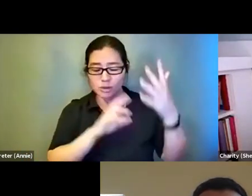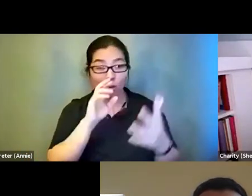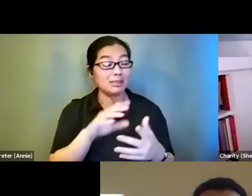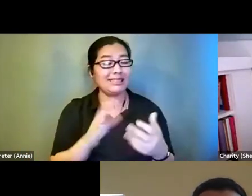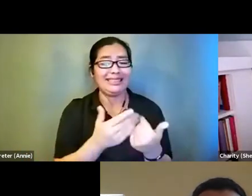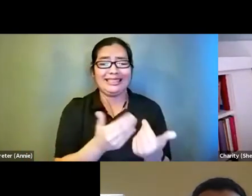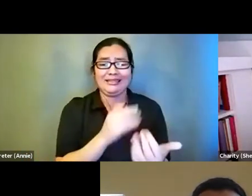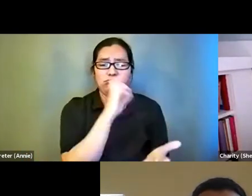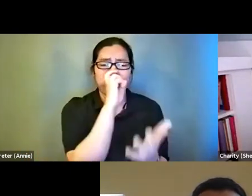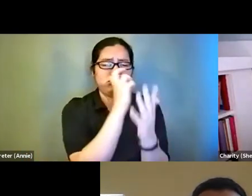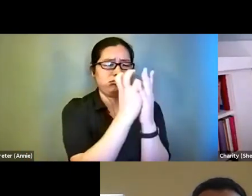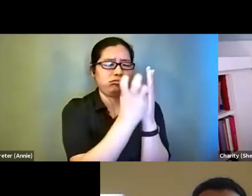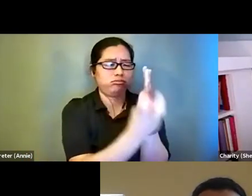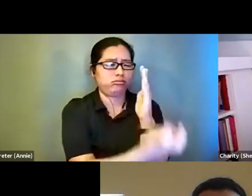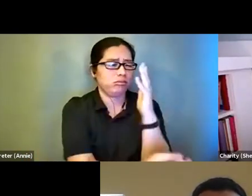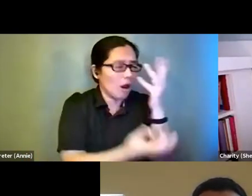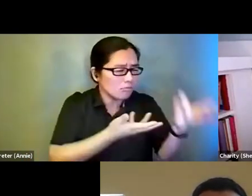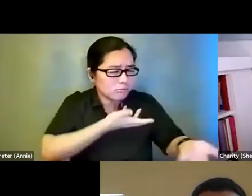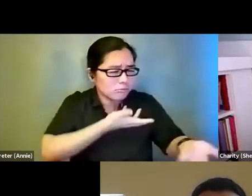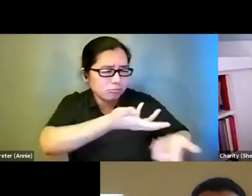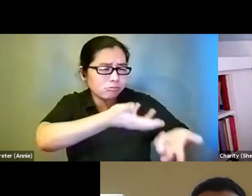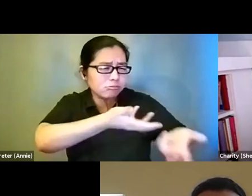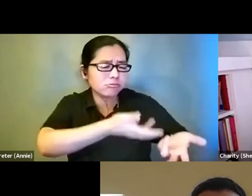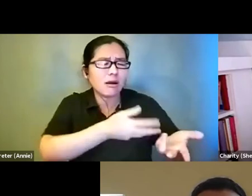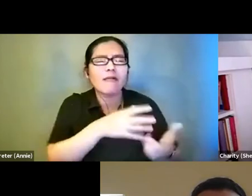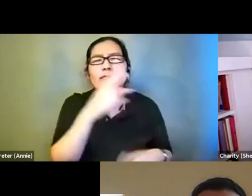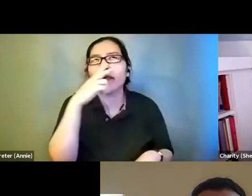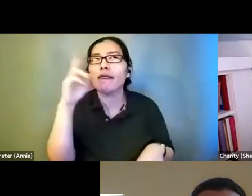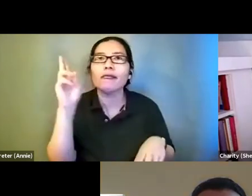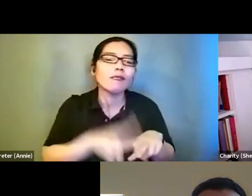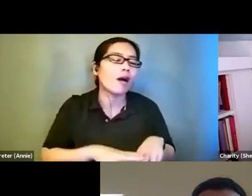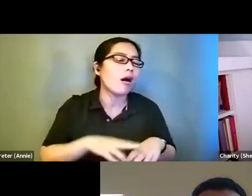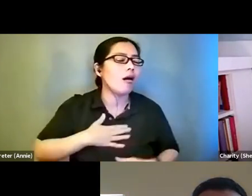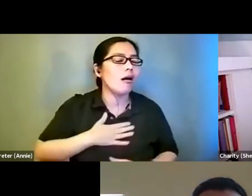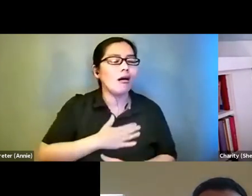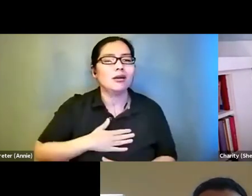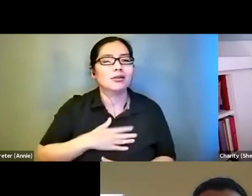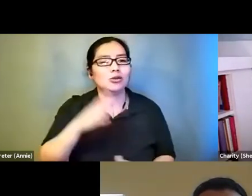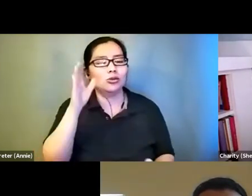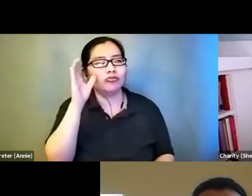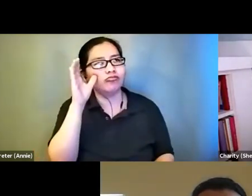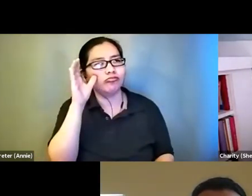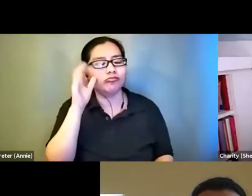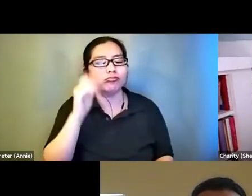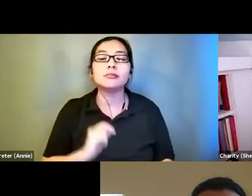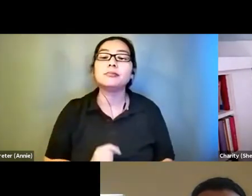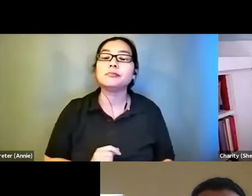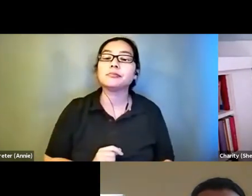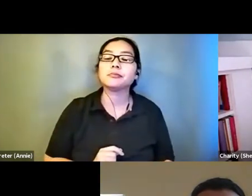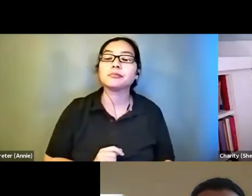engaging and just fun to listen to. And they were taken from the graphical novel